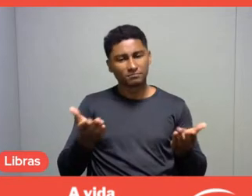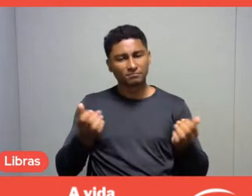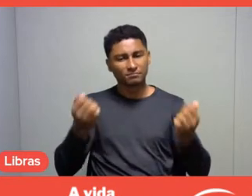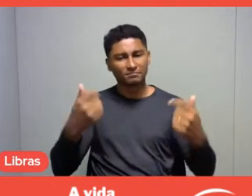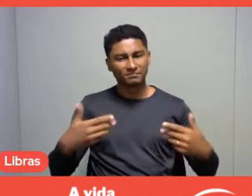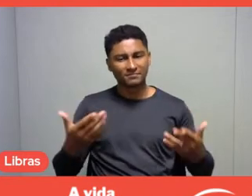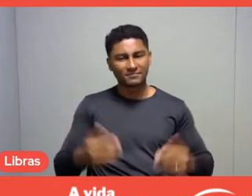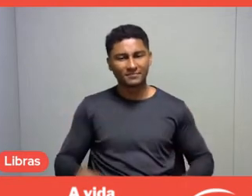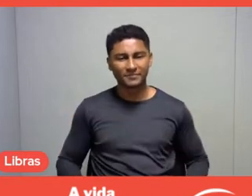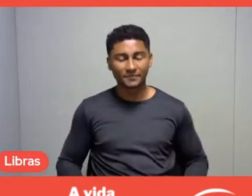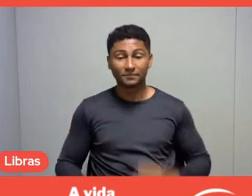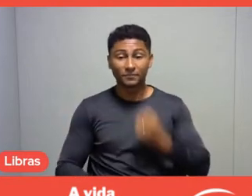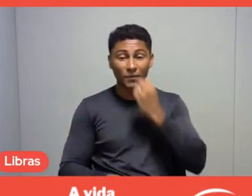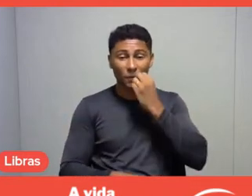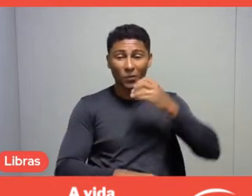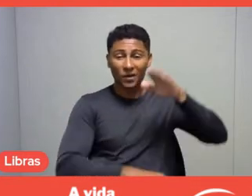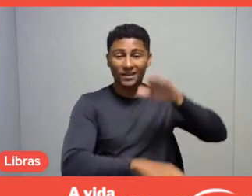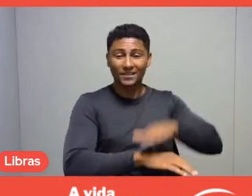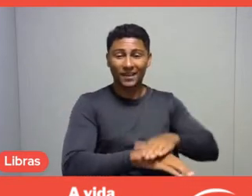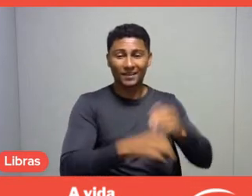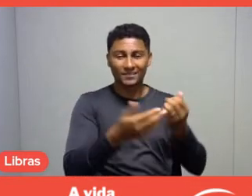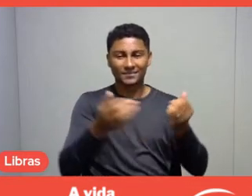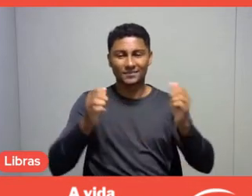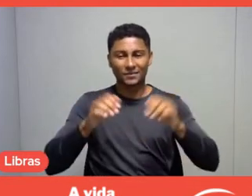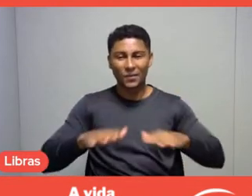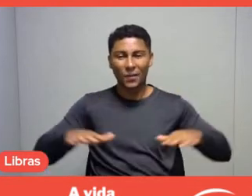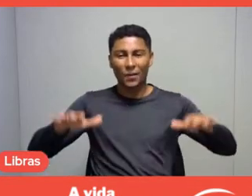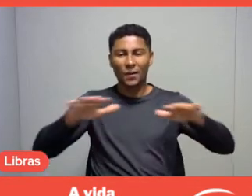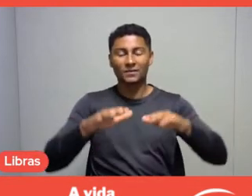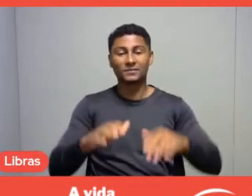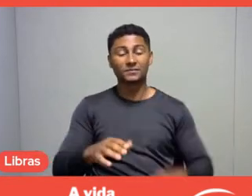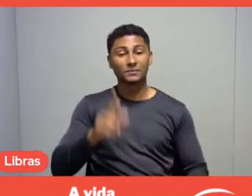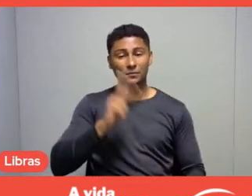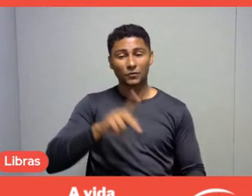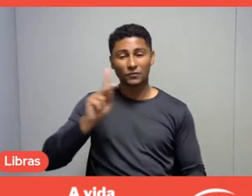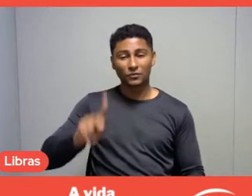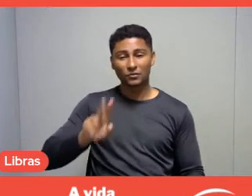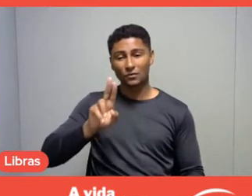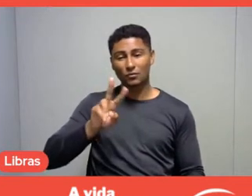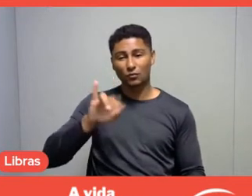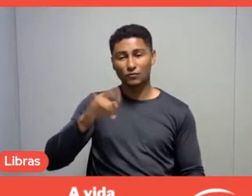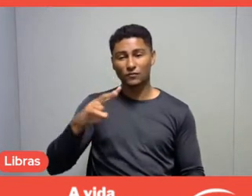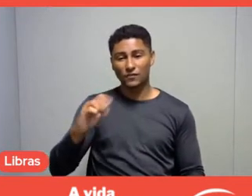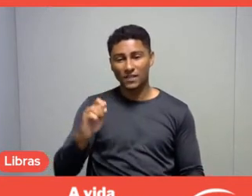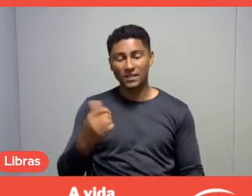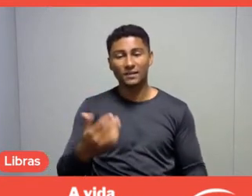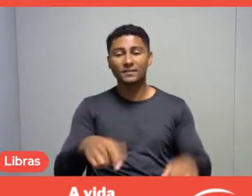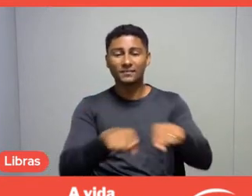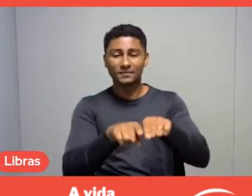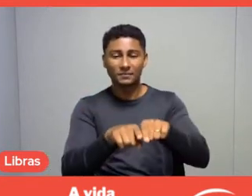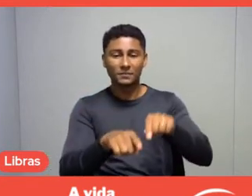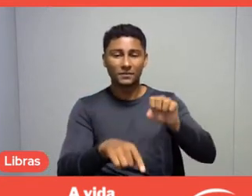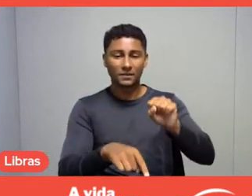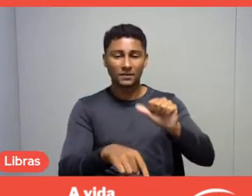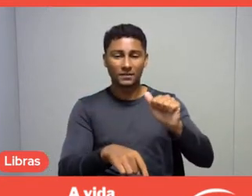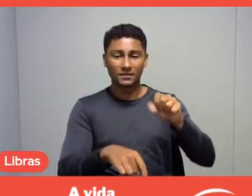Good afternoon, everyone. Good afternoon, professor Uvinha. Good afternoon, Professor Samuel. Good afternoon, Marcia.